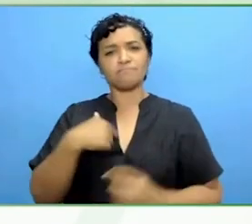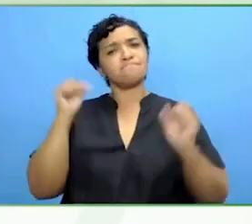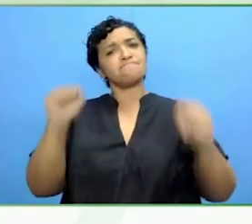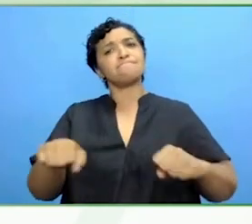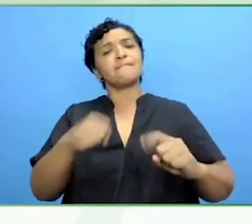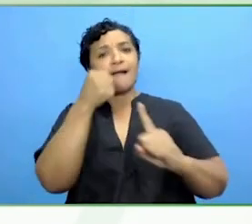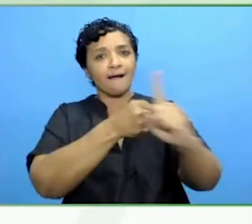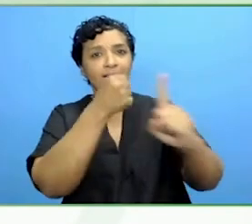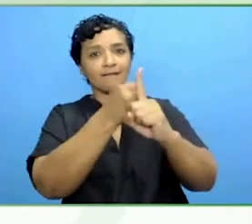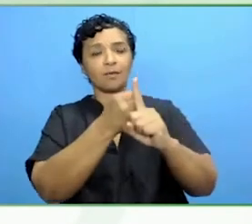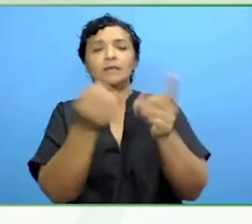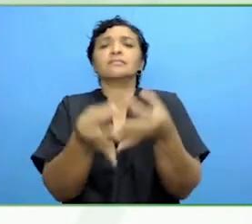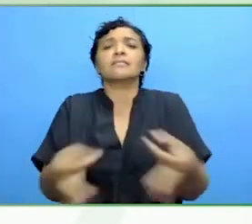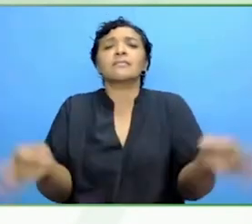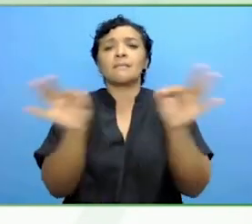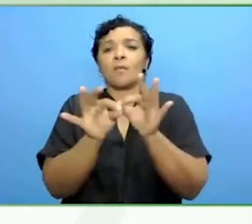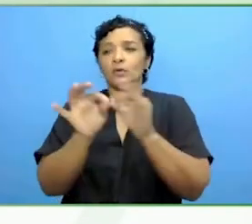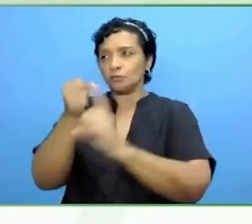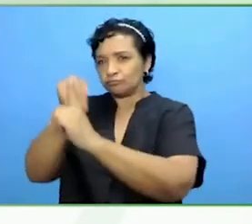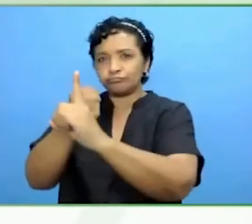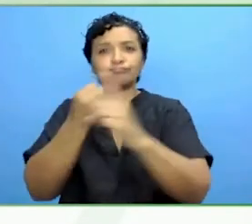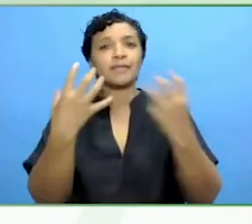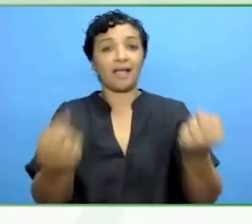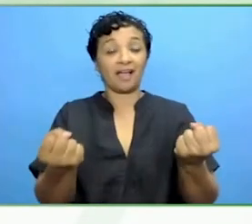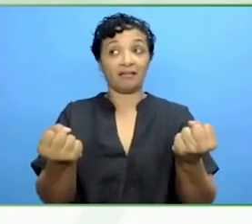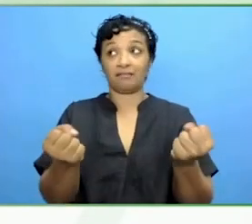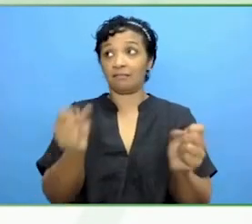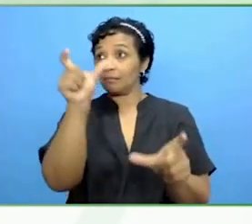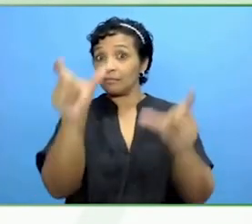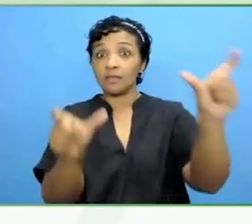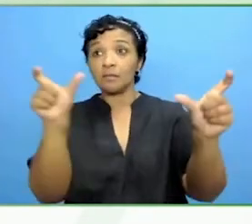People listen and it is active.